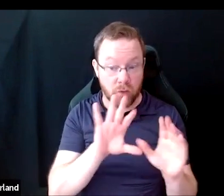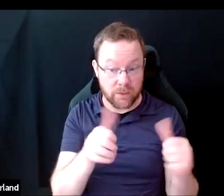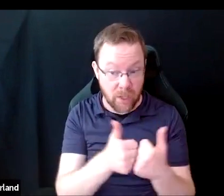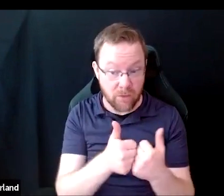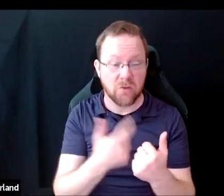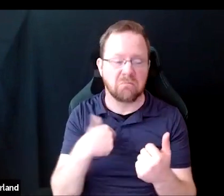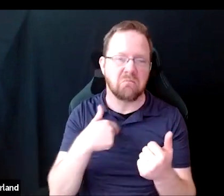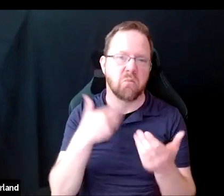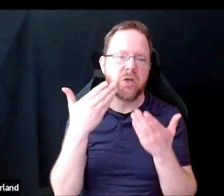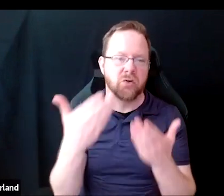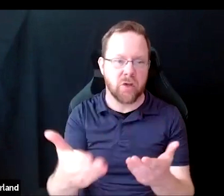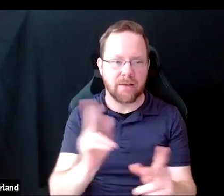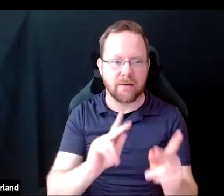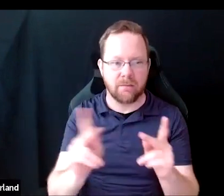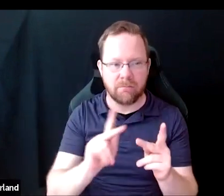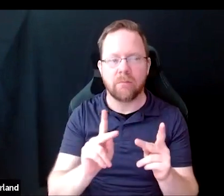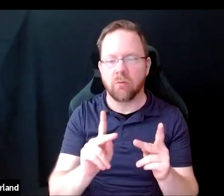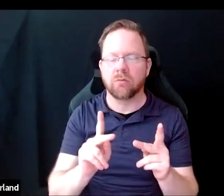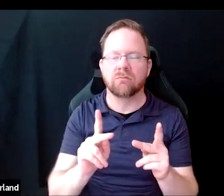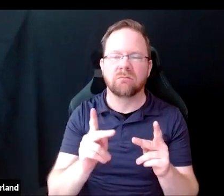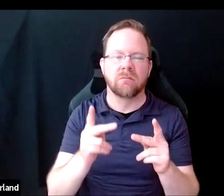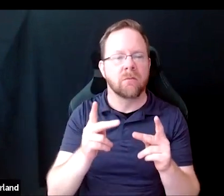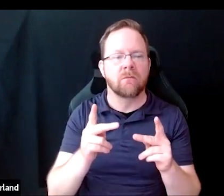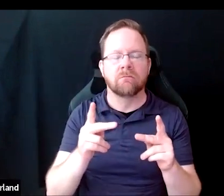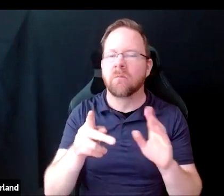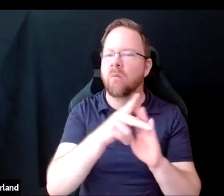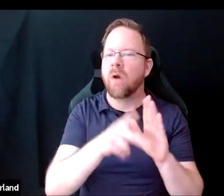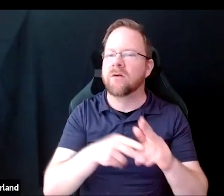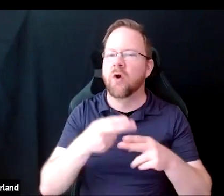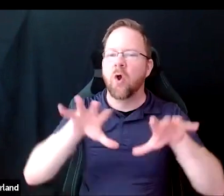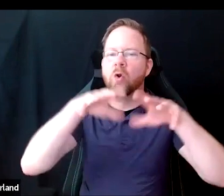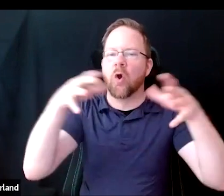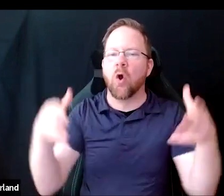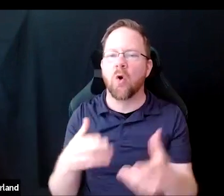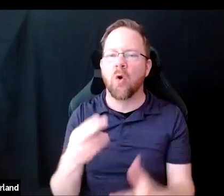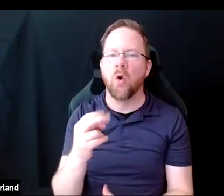that people practice a set of principles called holistic review.